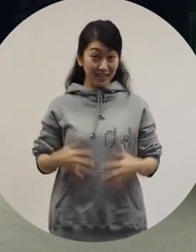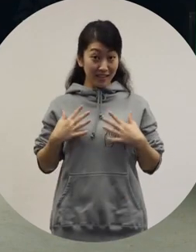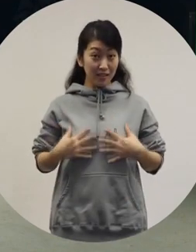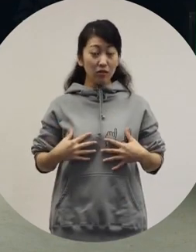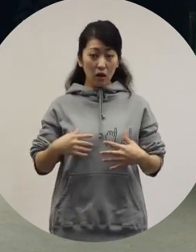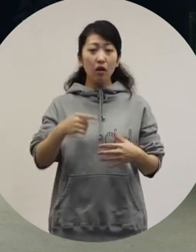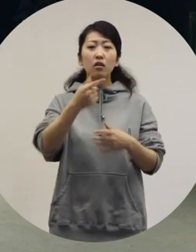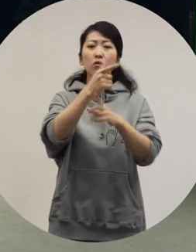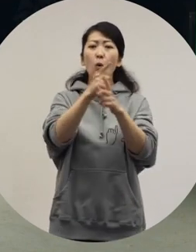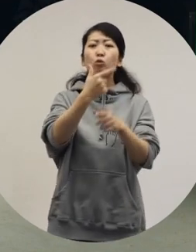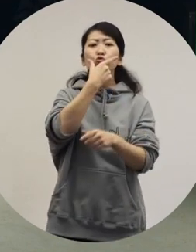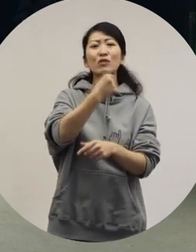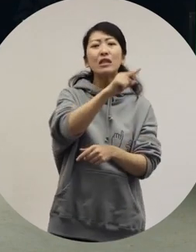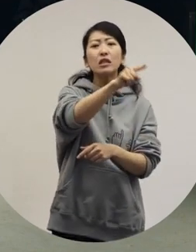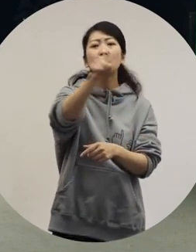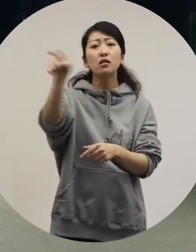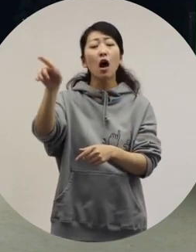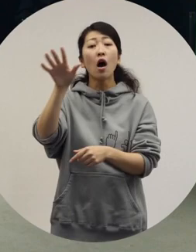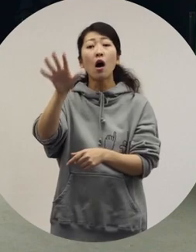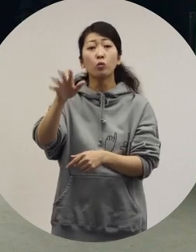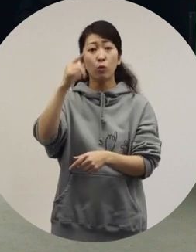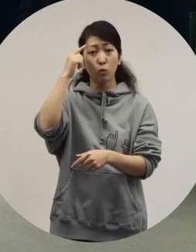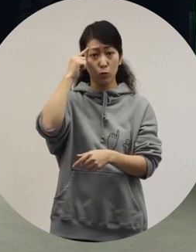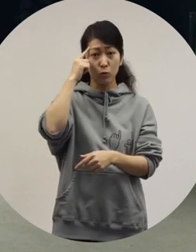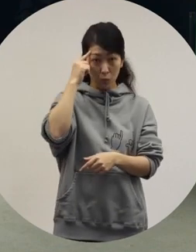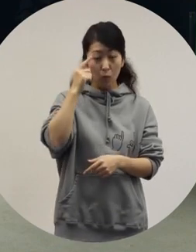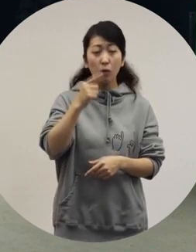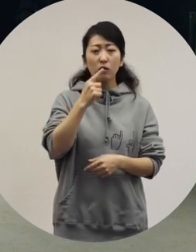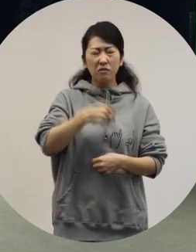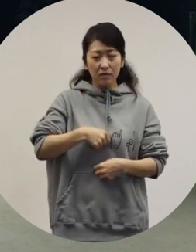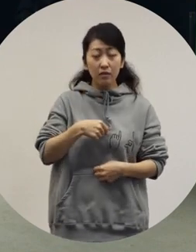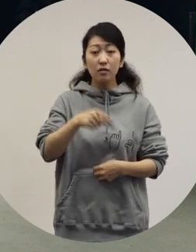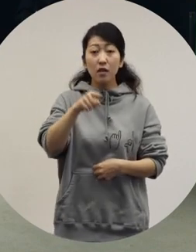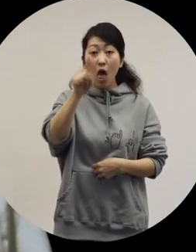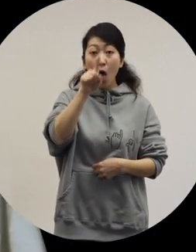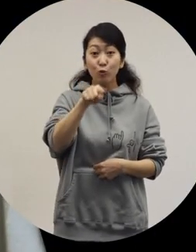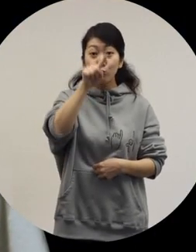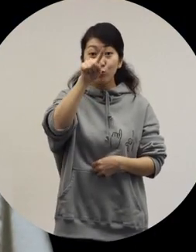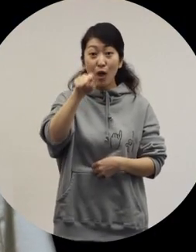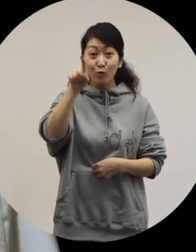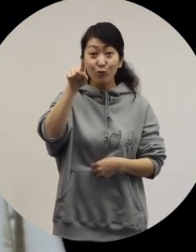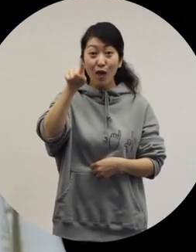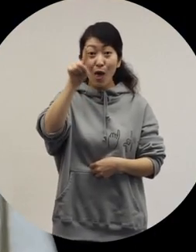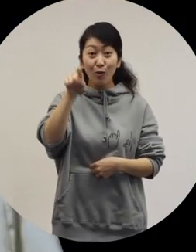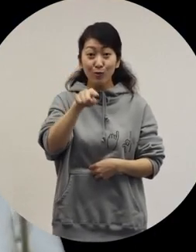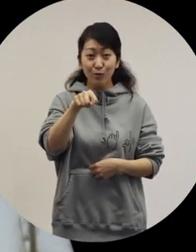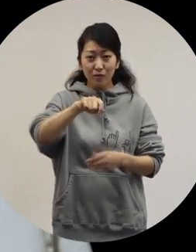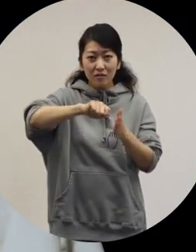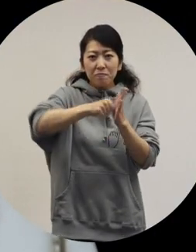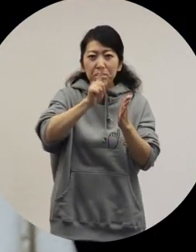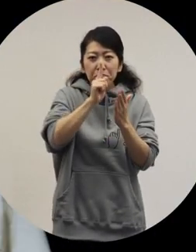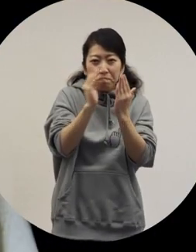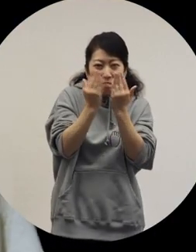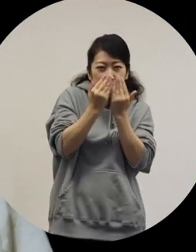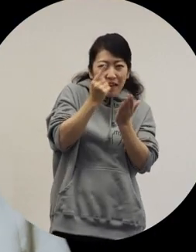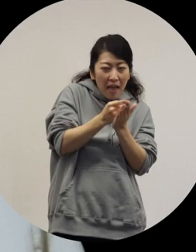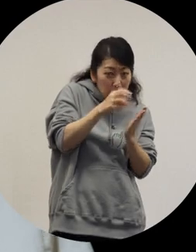people have their preferences. Now, you can put it only on your private account on social media